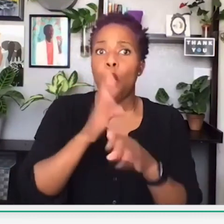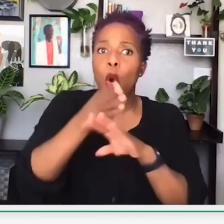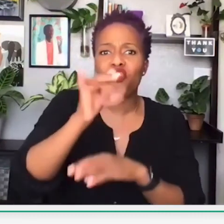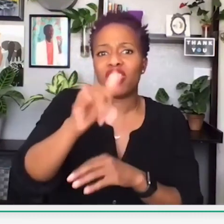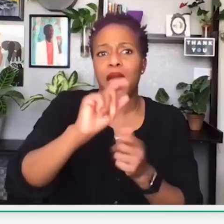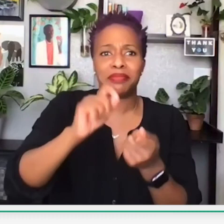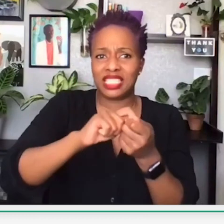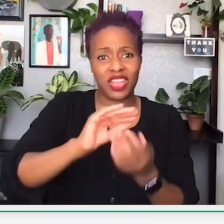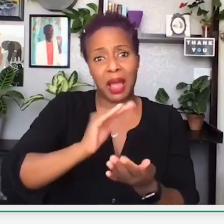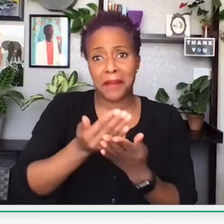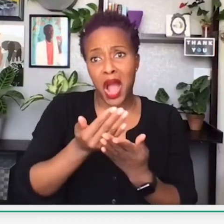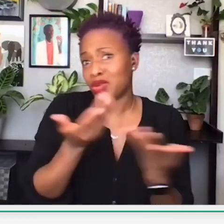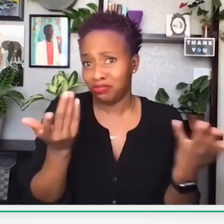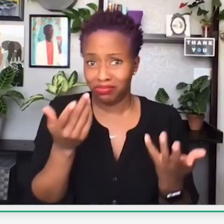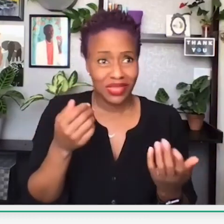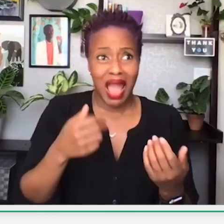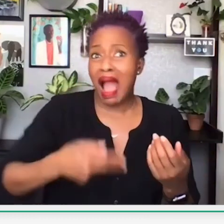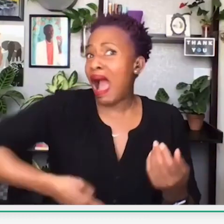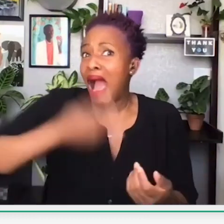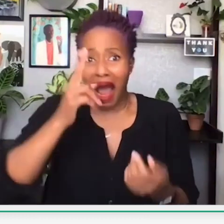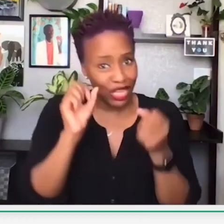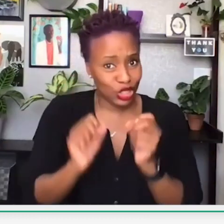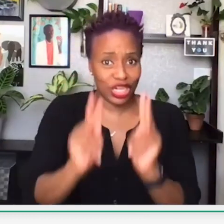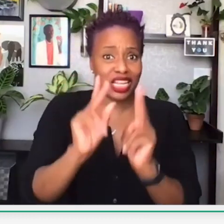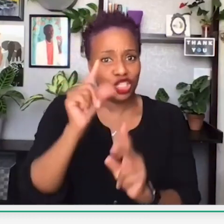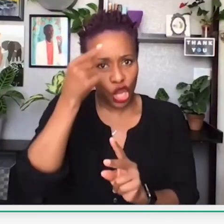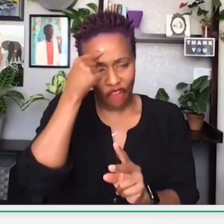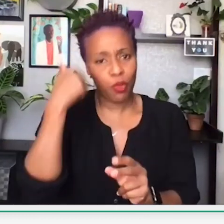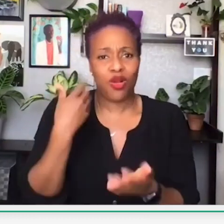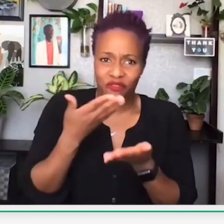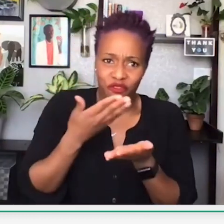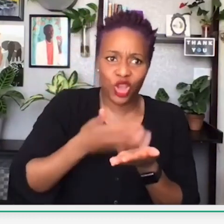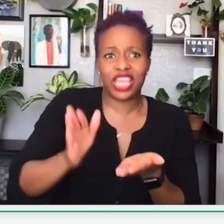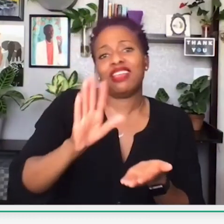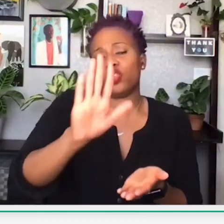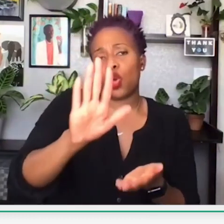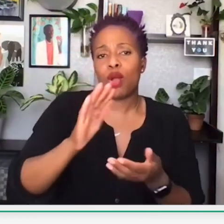And it's a specific amount, but as long as you are not over that specific threshold,